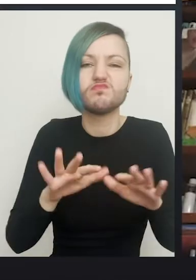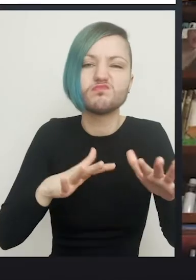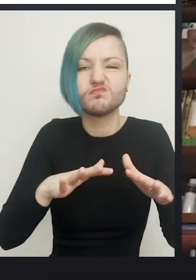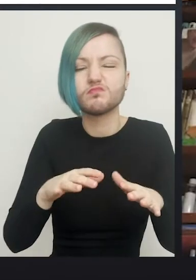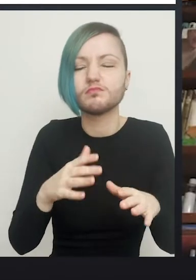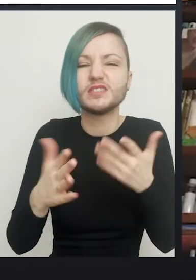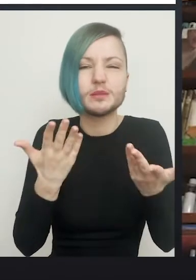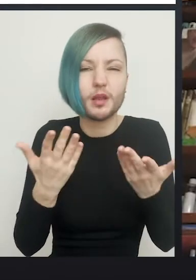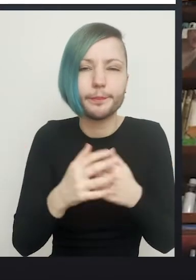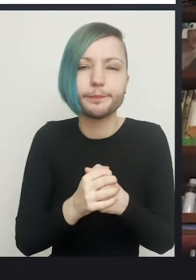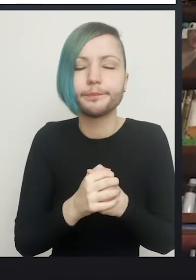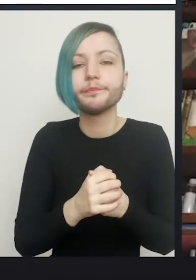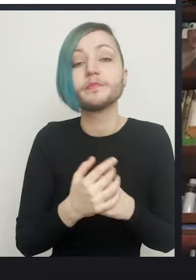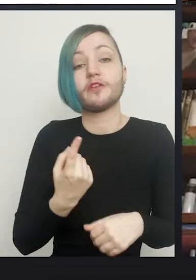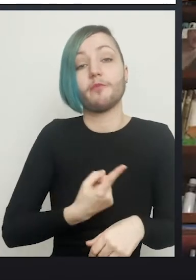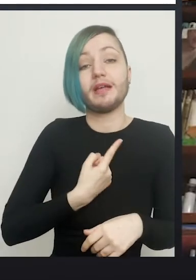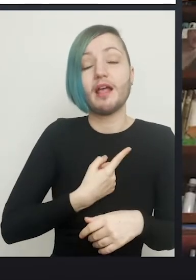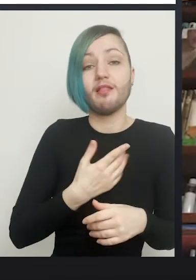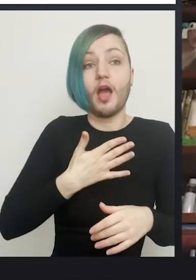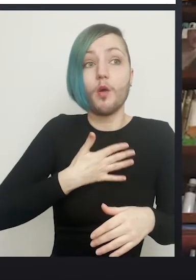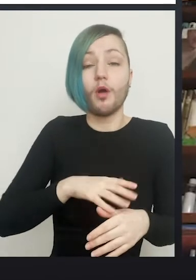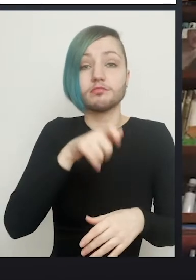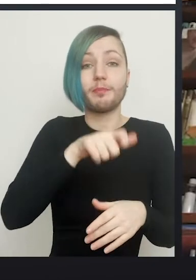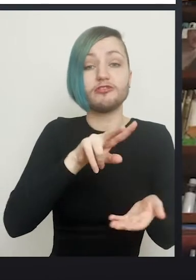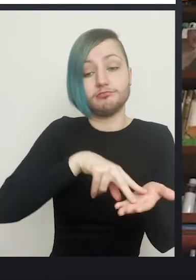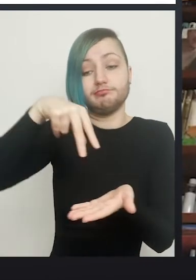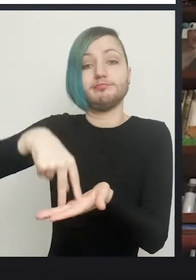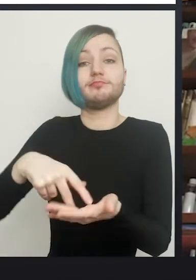I personally get the patients out of bed as soon as I can, because I'd far rather